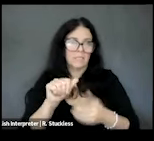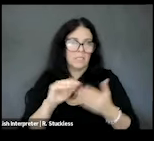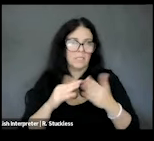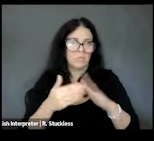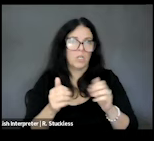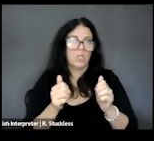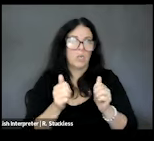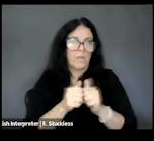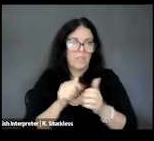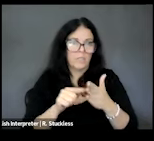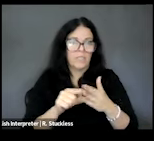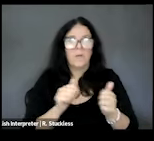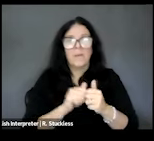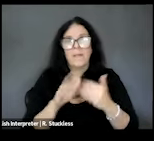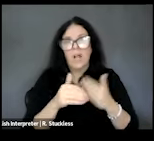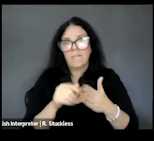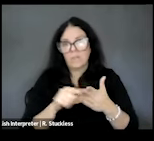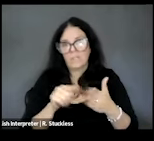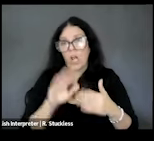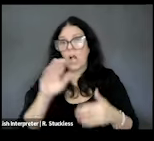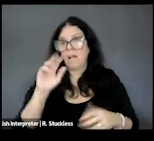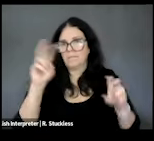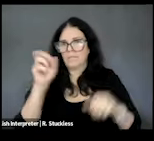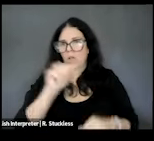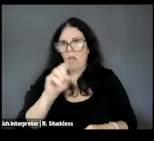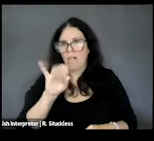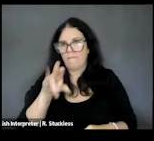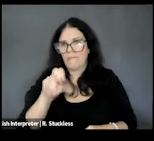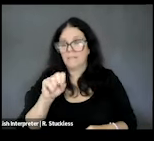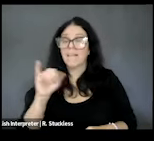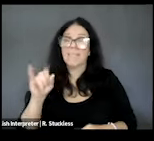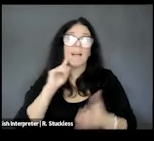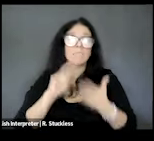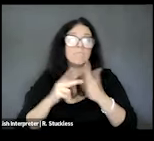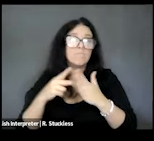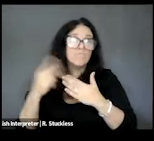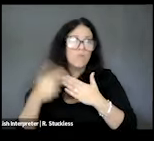of Us Research Program. All of Us is an initiative to engage one million or more people in health